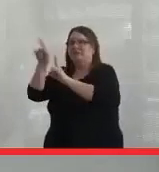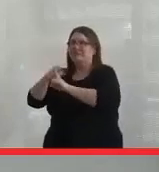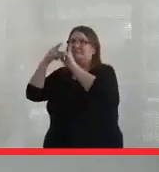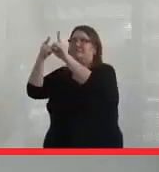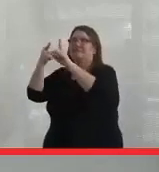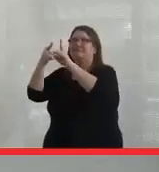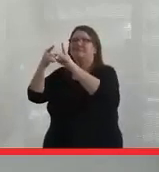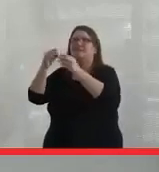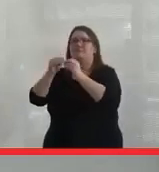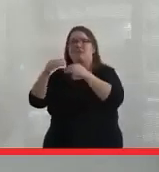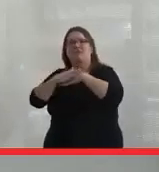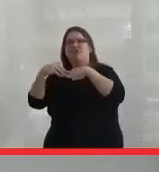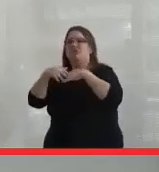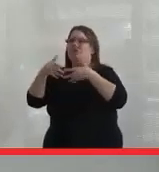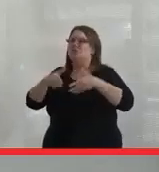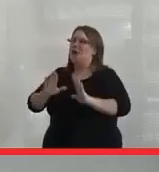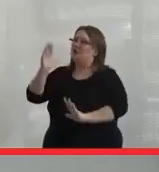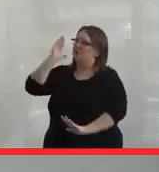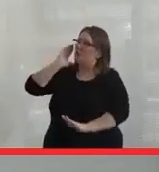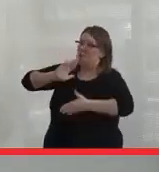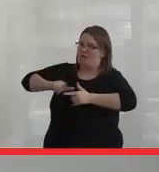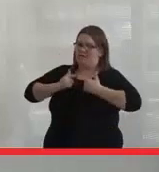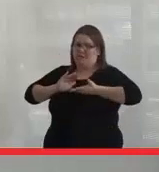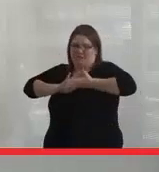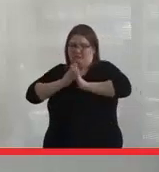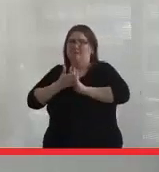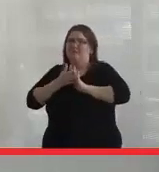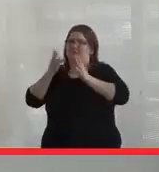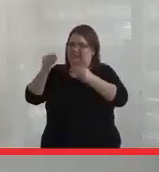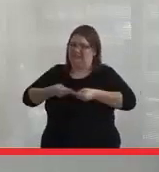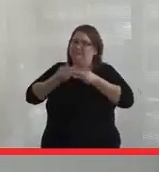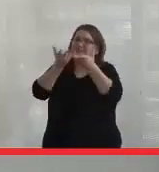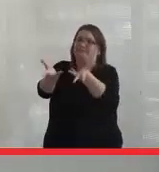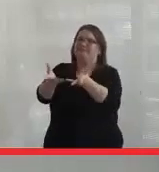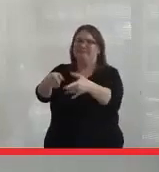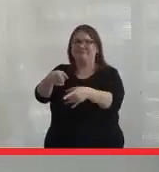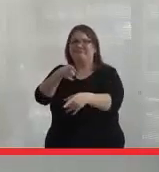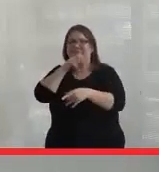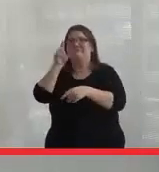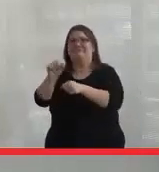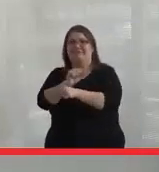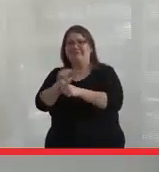is raising up Indigenous ways of knowing and being as valid ways